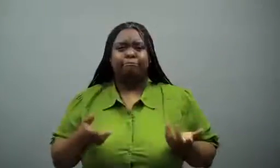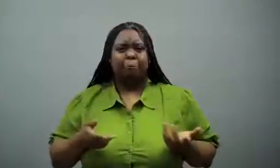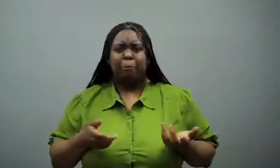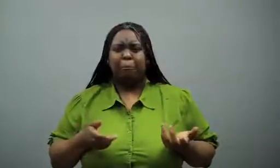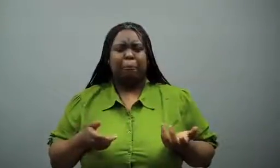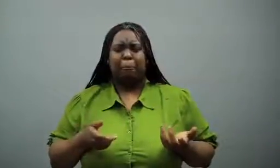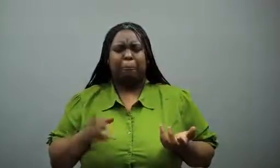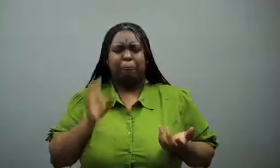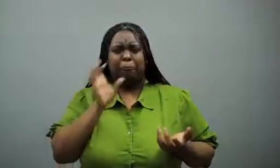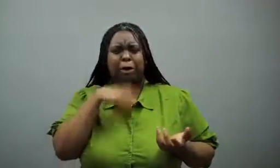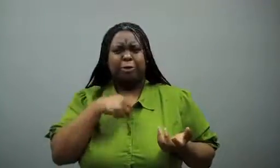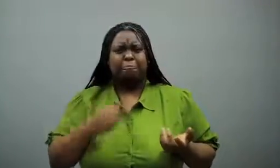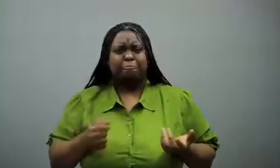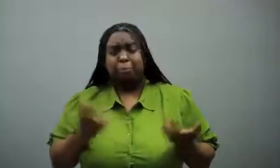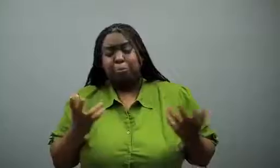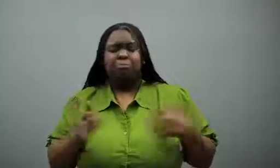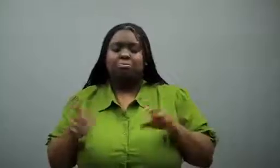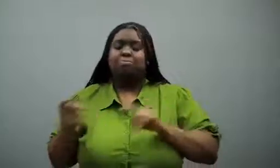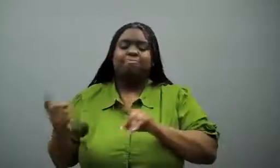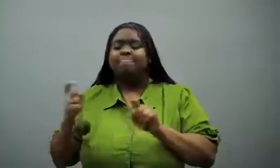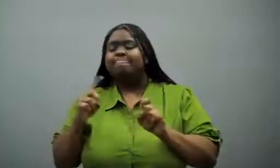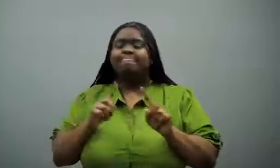Now that was strange. Oh well.